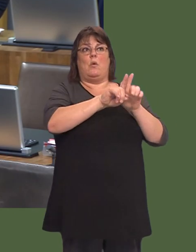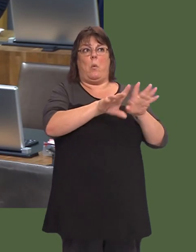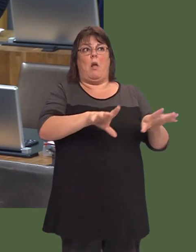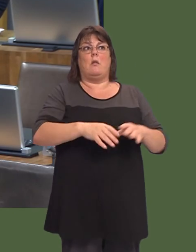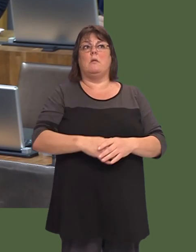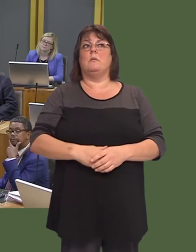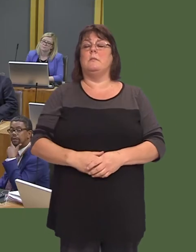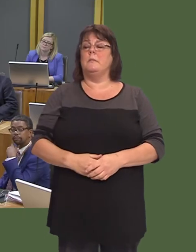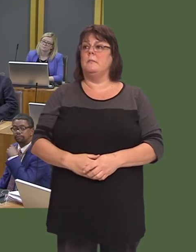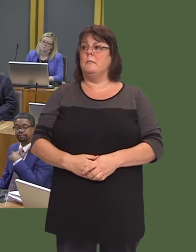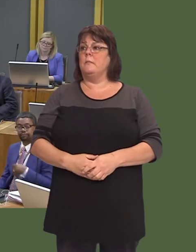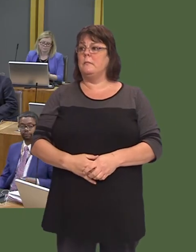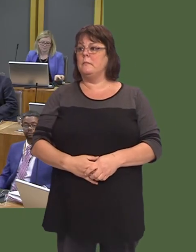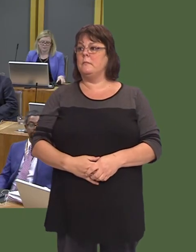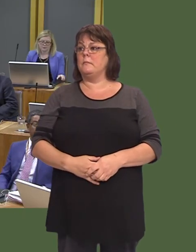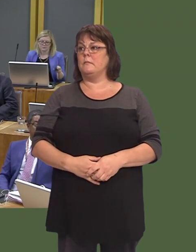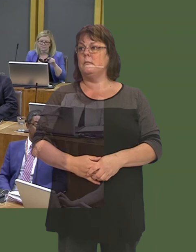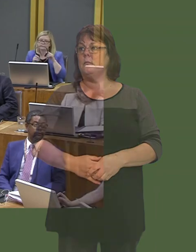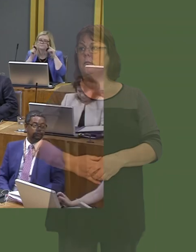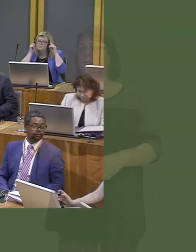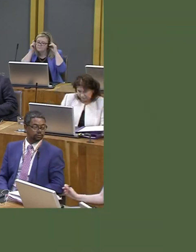Y Llywydd / The Llywydd: Diolch iír Prif Weinidog.